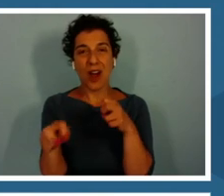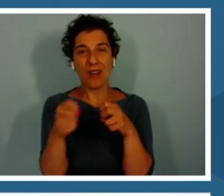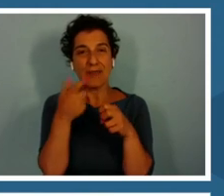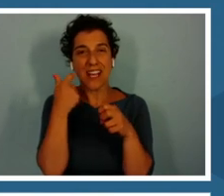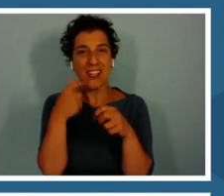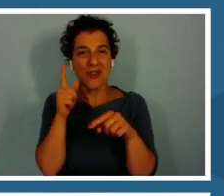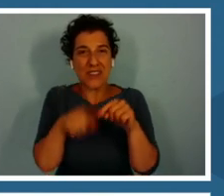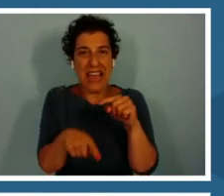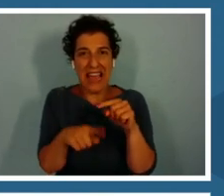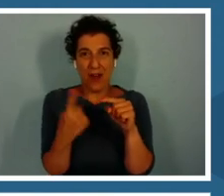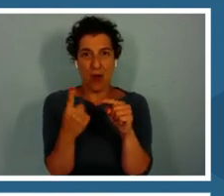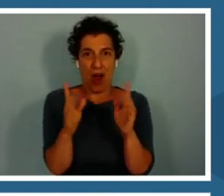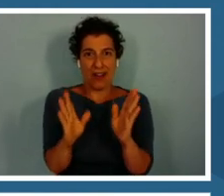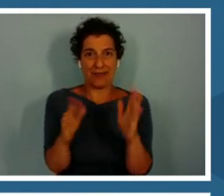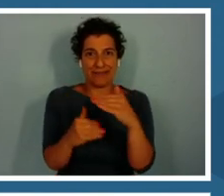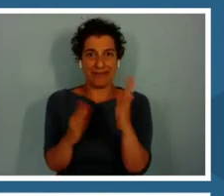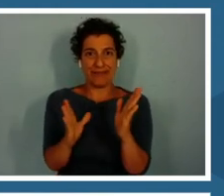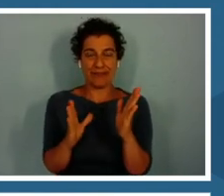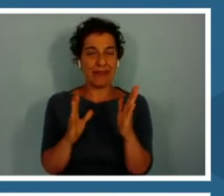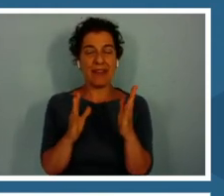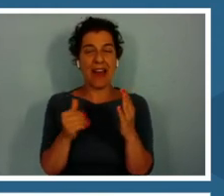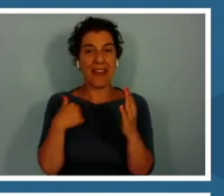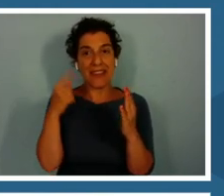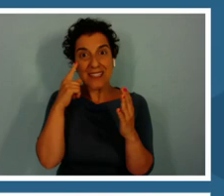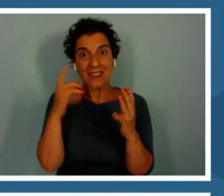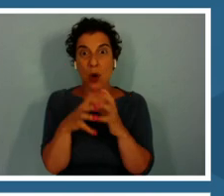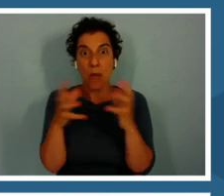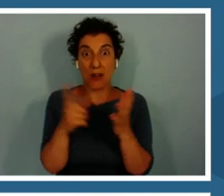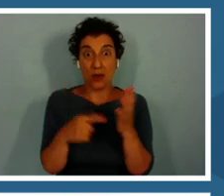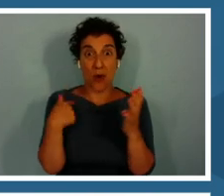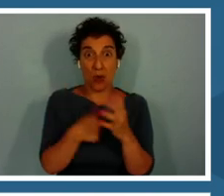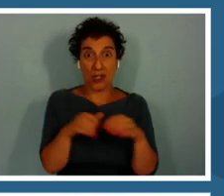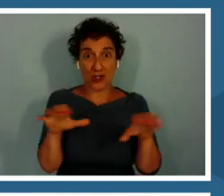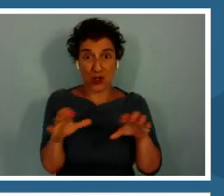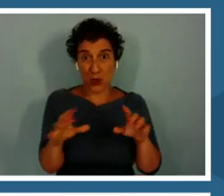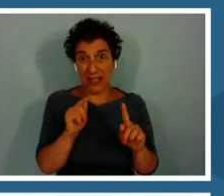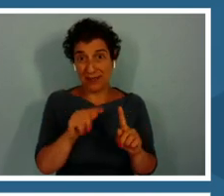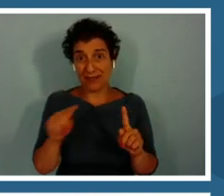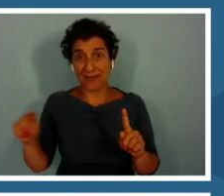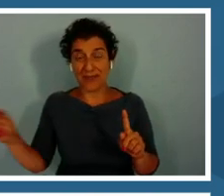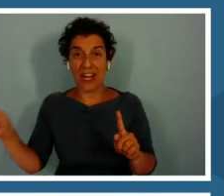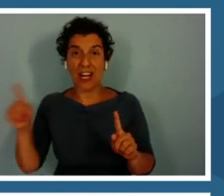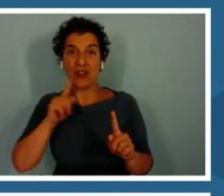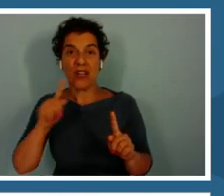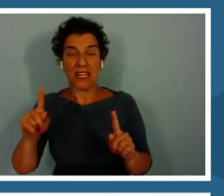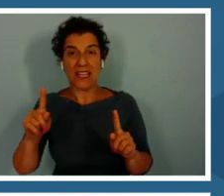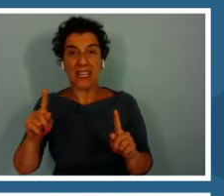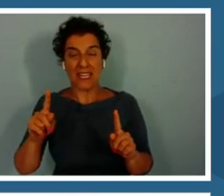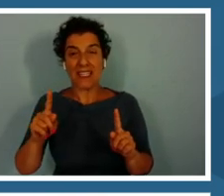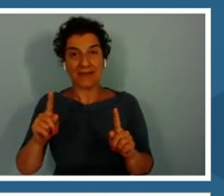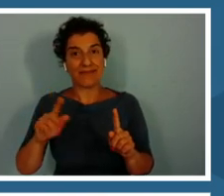I think so much of what we are doing really needs to be linked up somehow.